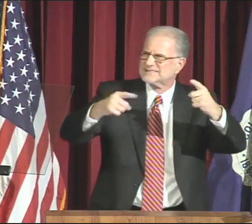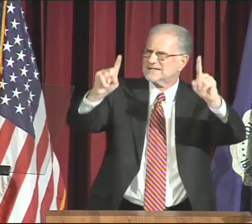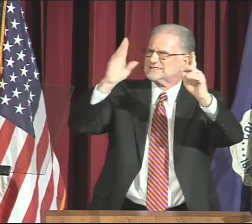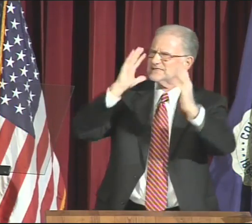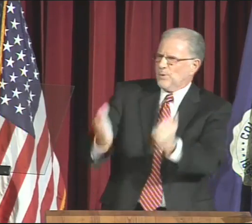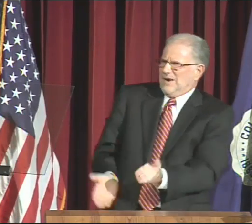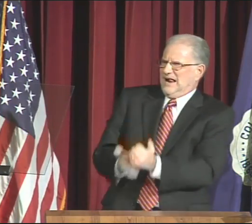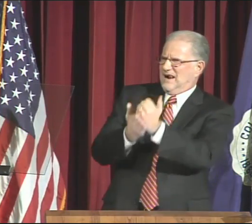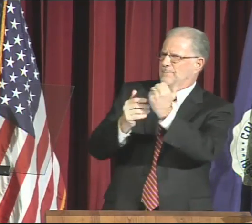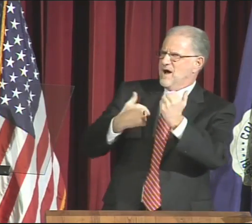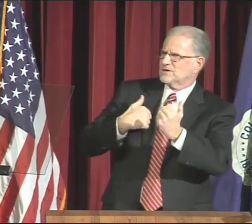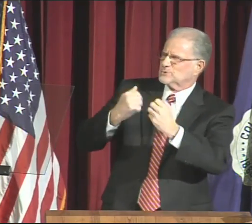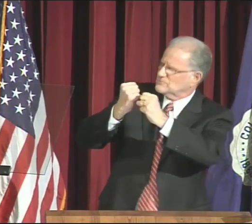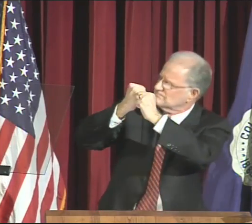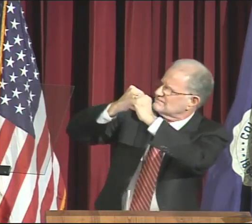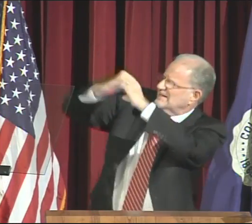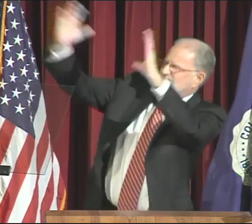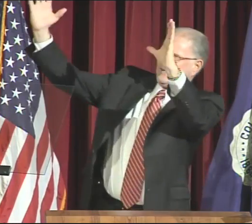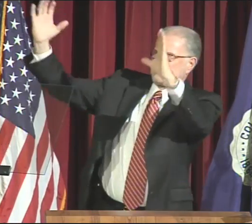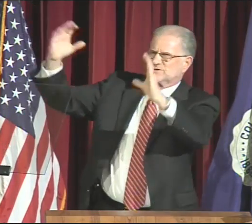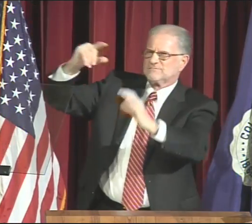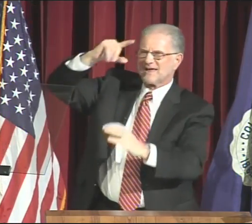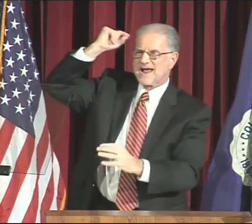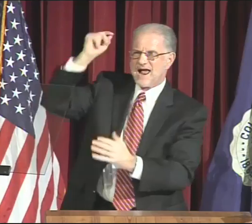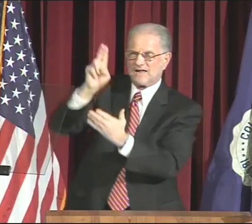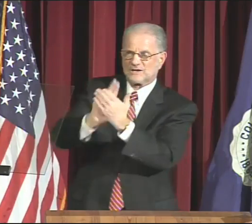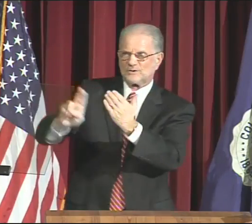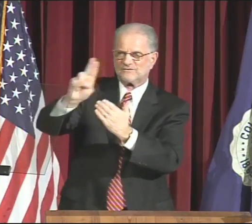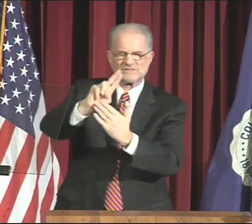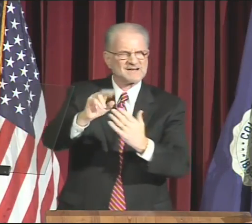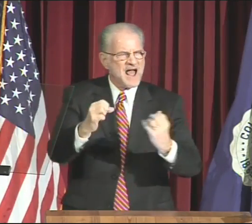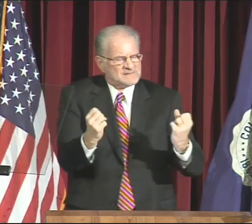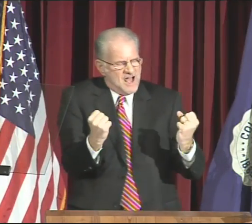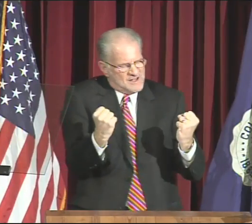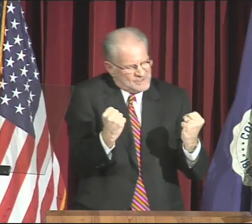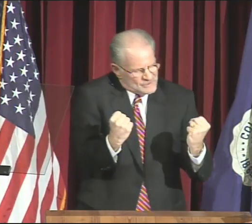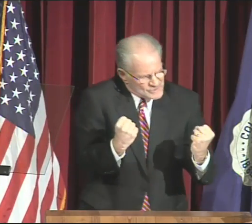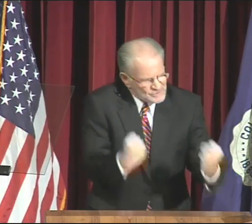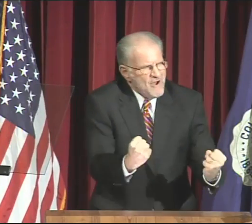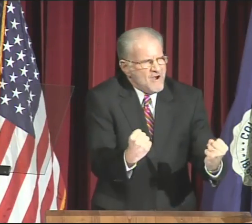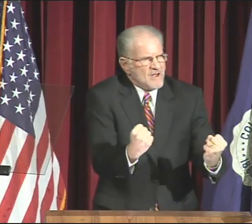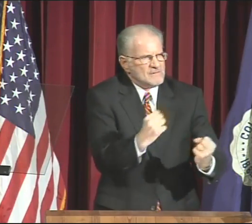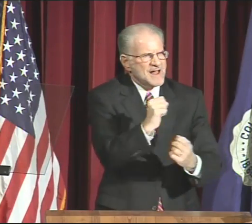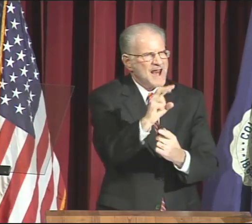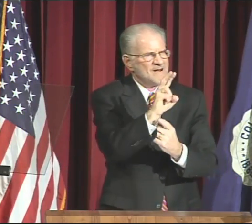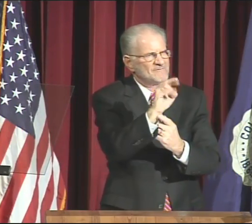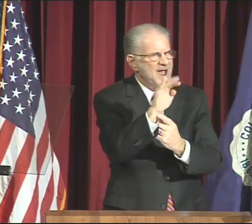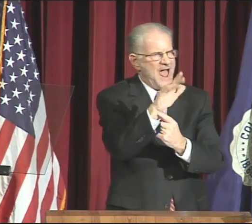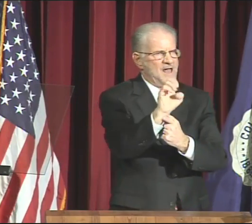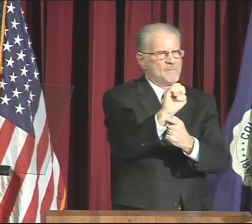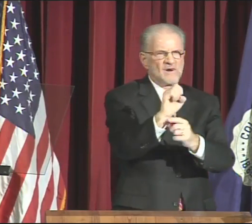Student success will help us envision Gallaudet University